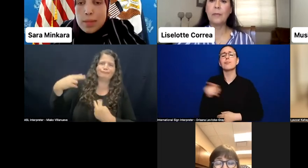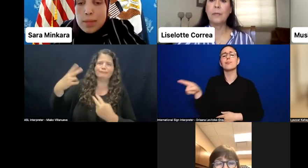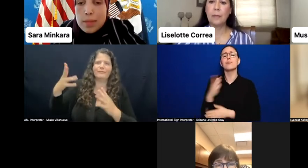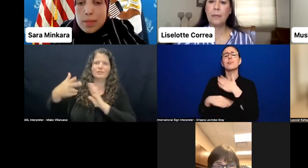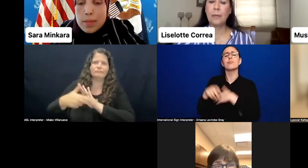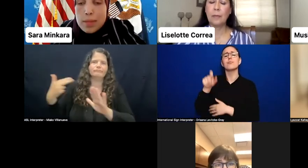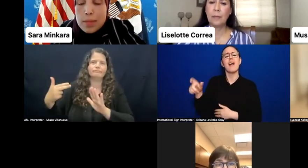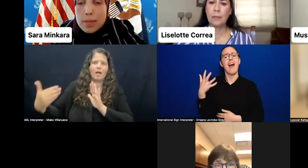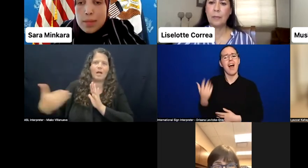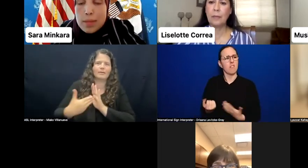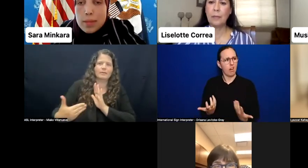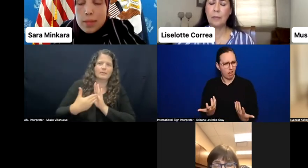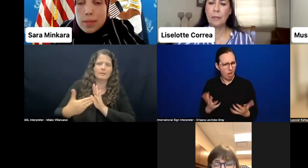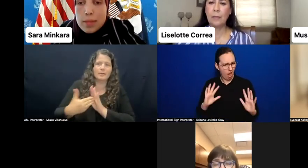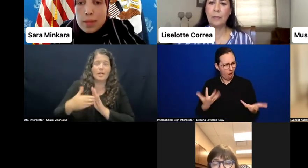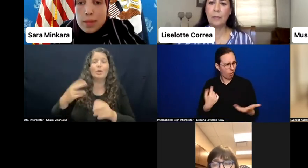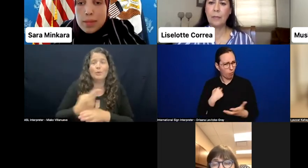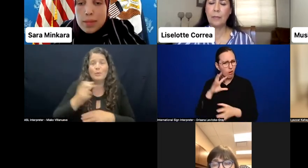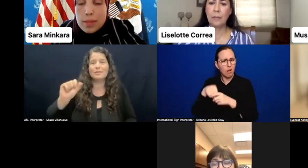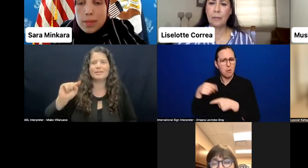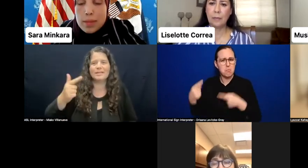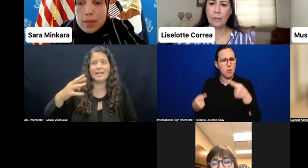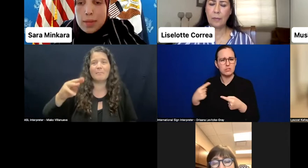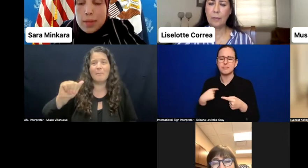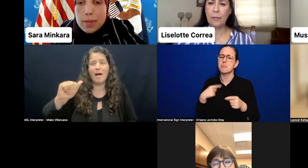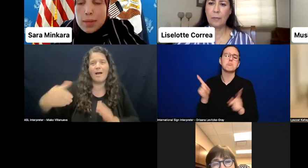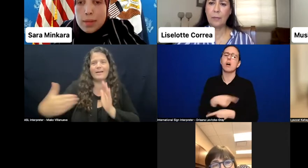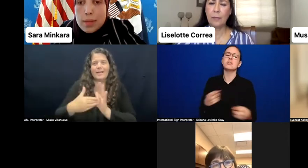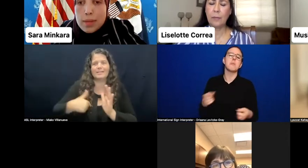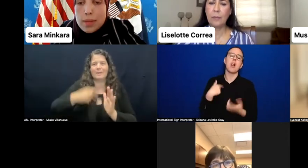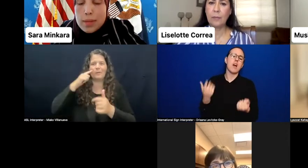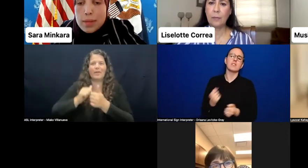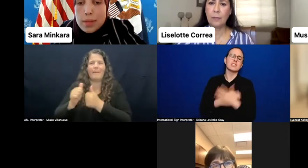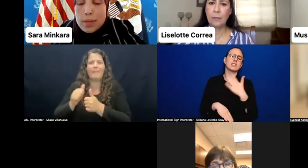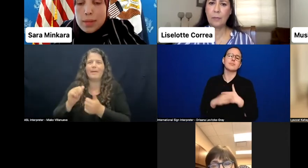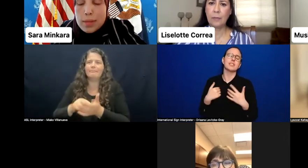against them in campaigns. Others noted that discriminatory laws